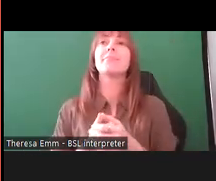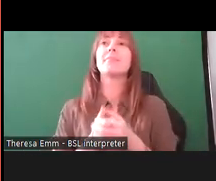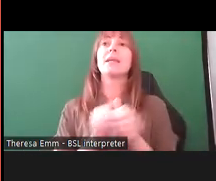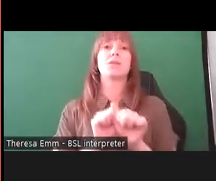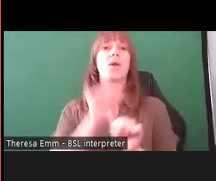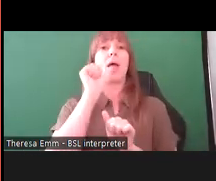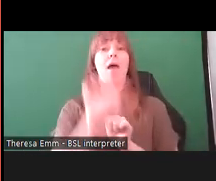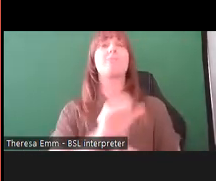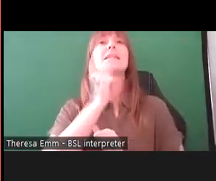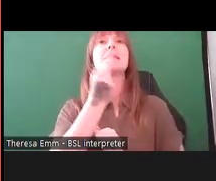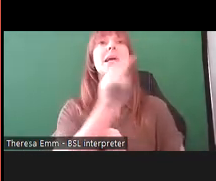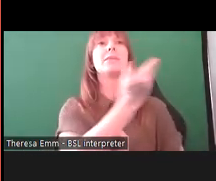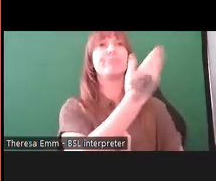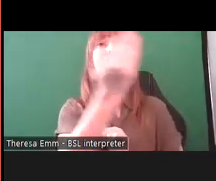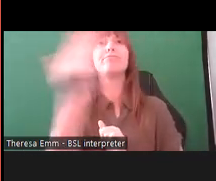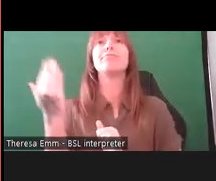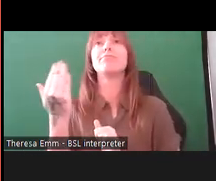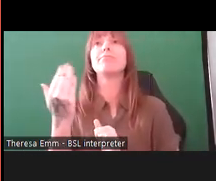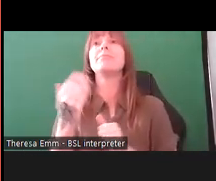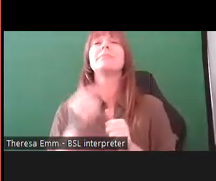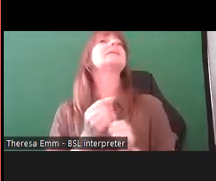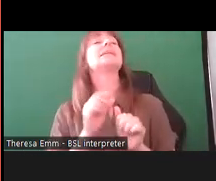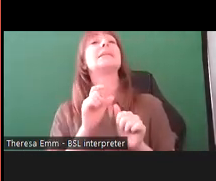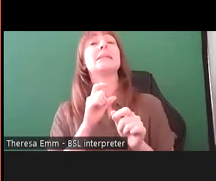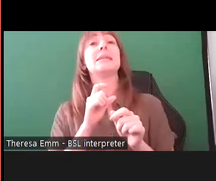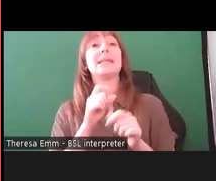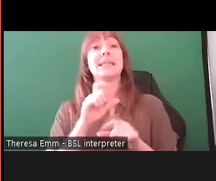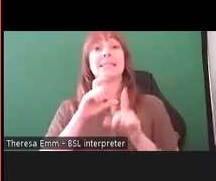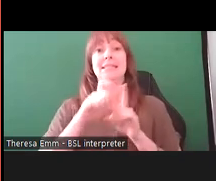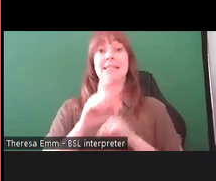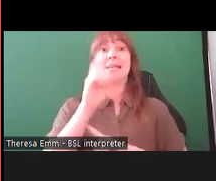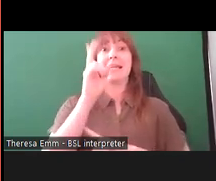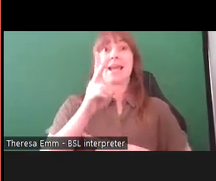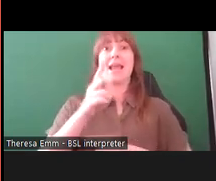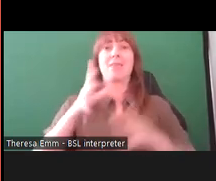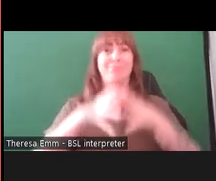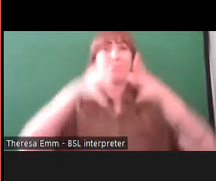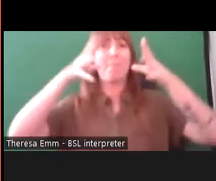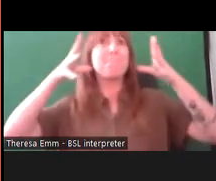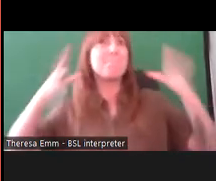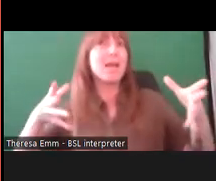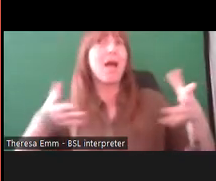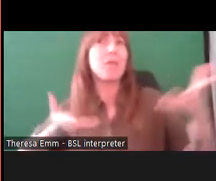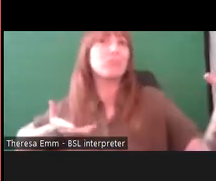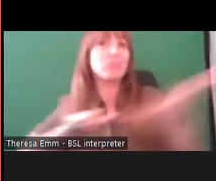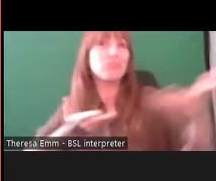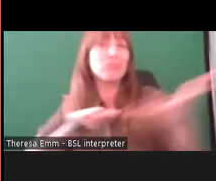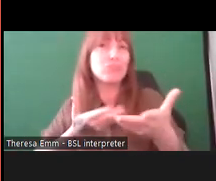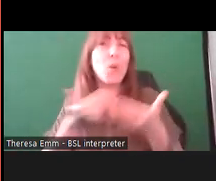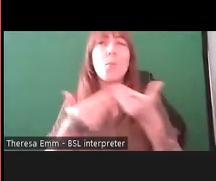we did another, larger, more formal consultation which is something we generally do for bigger